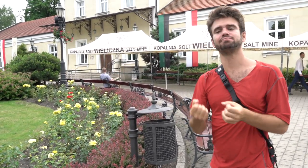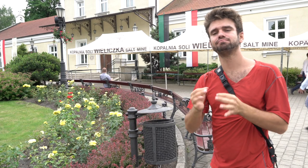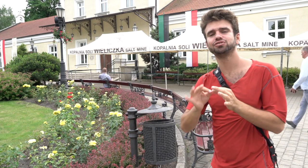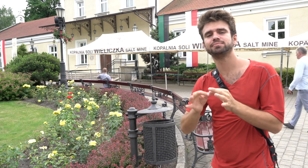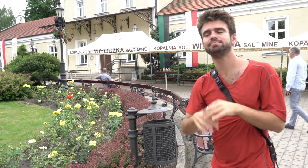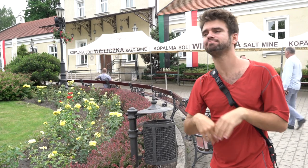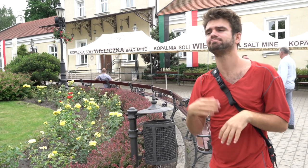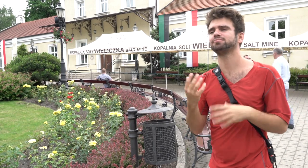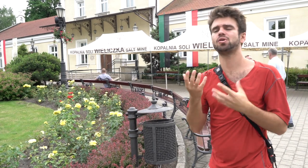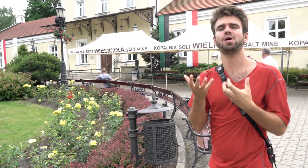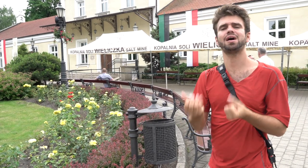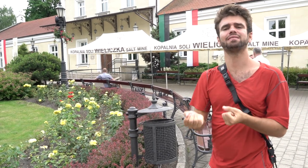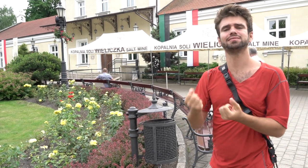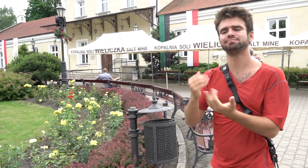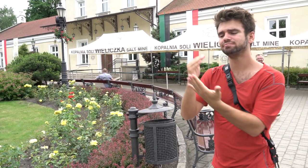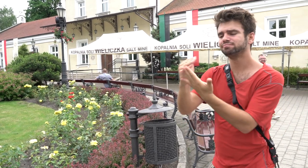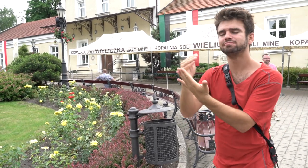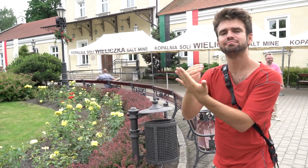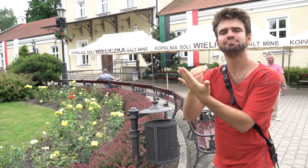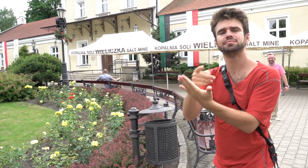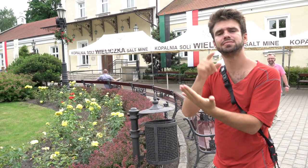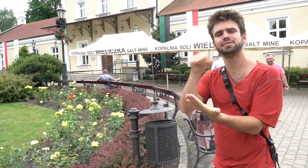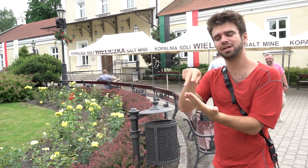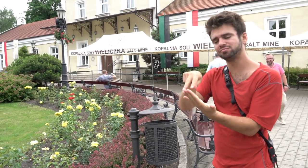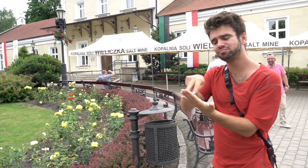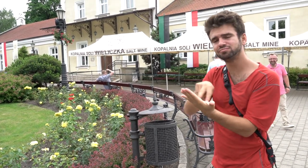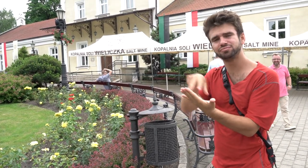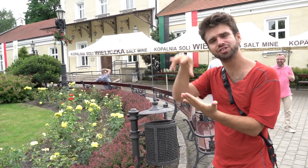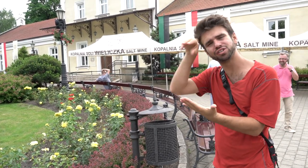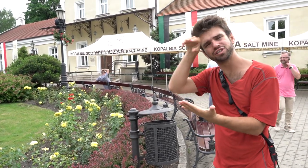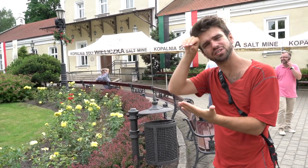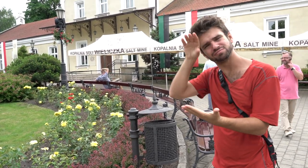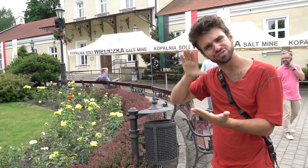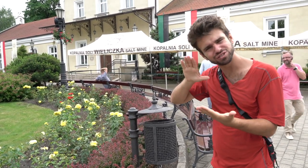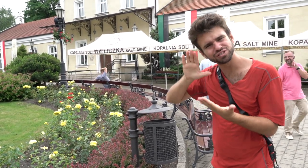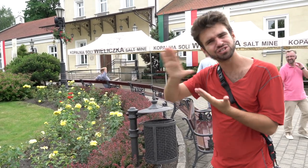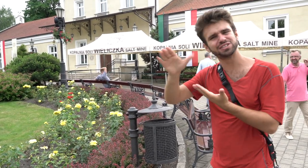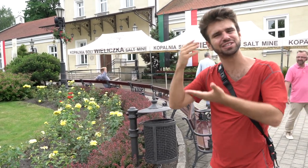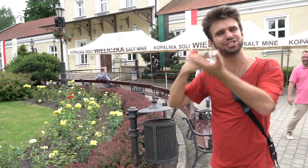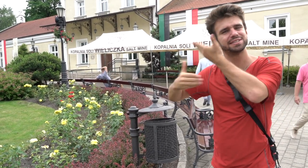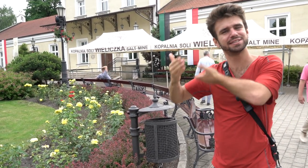They do not provide an interpreter or an information book that I could learn through the tunnels.